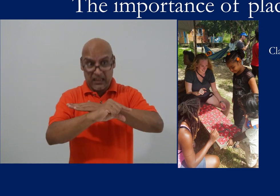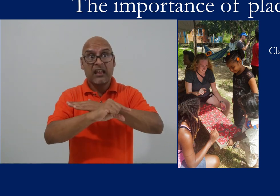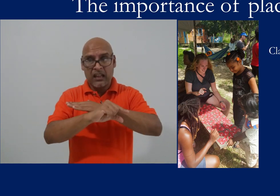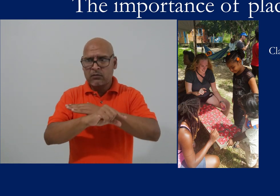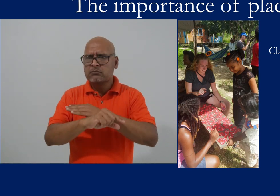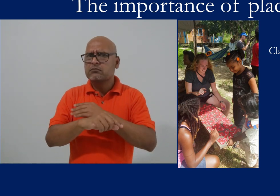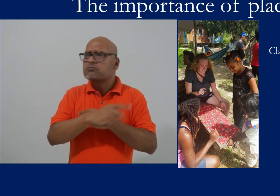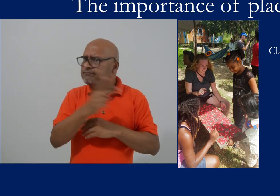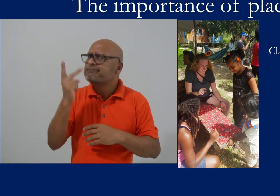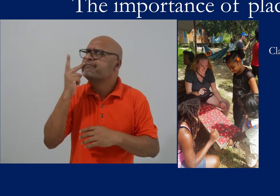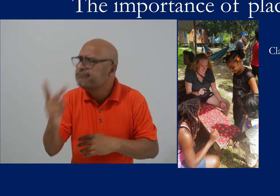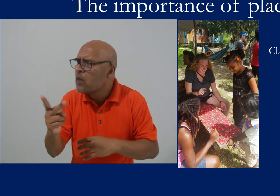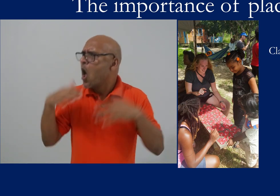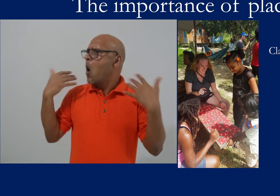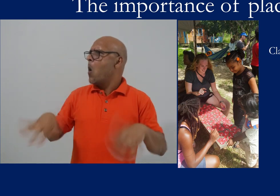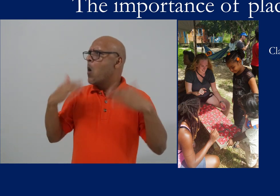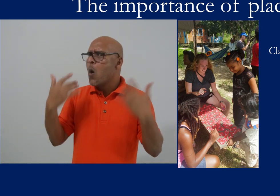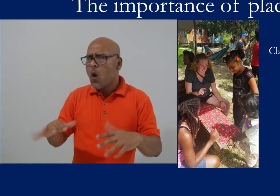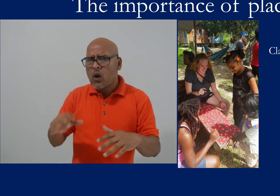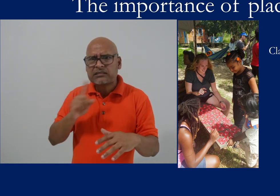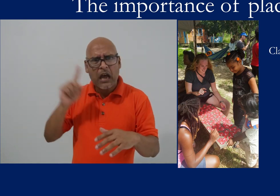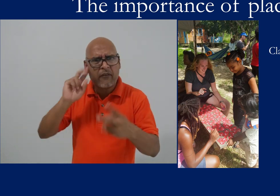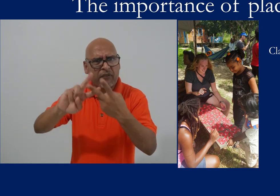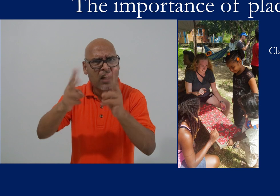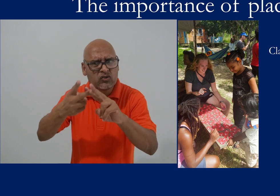we were able to bring them to Guyana and they could see for themselves